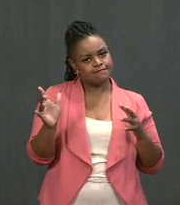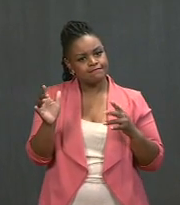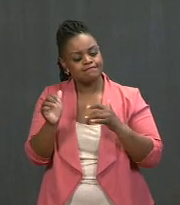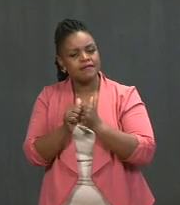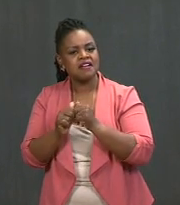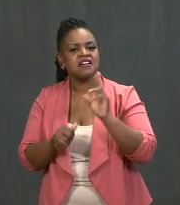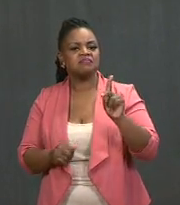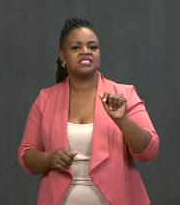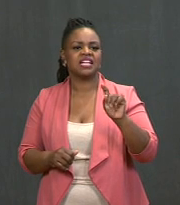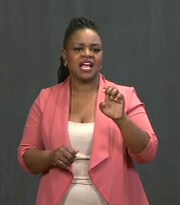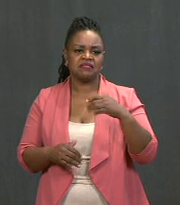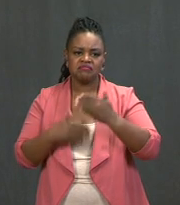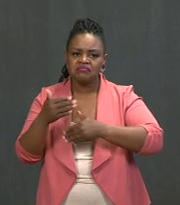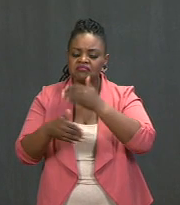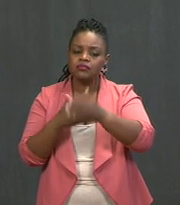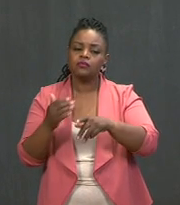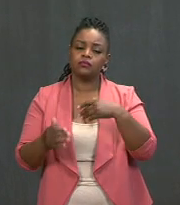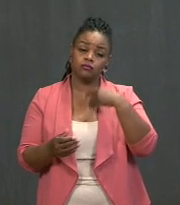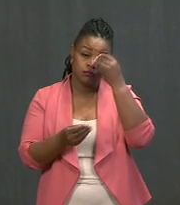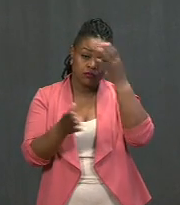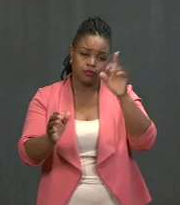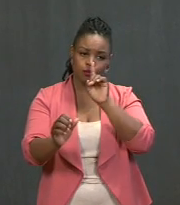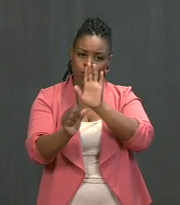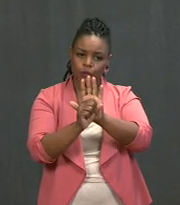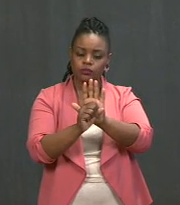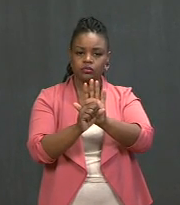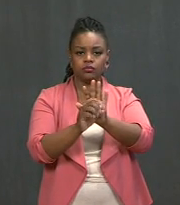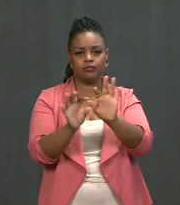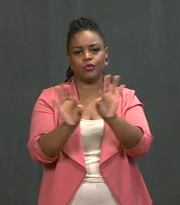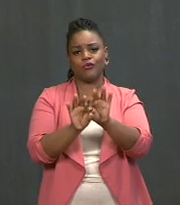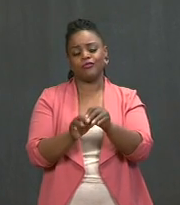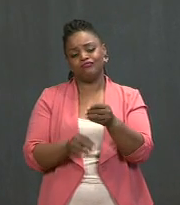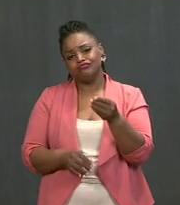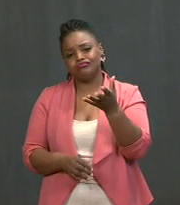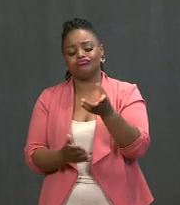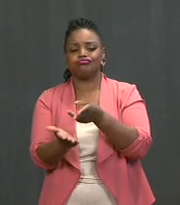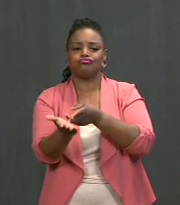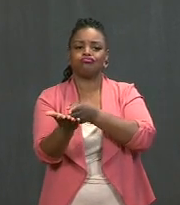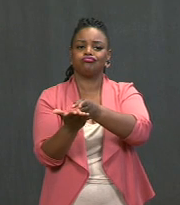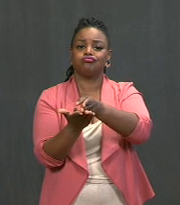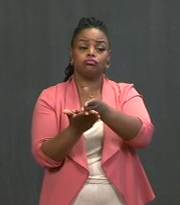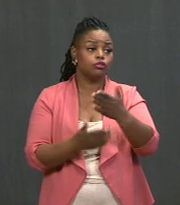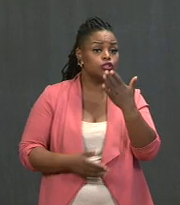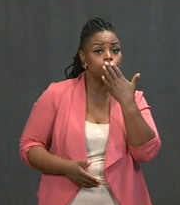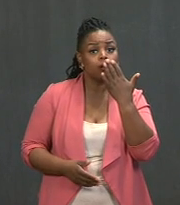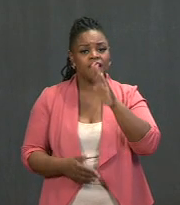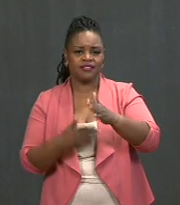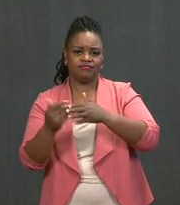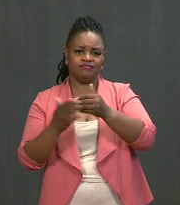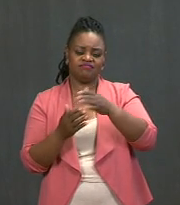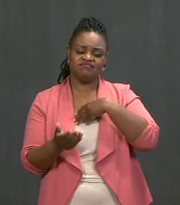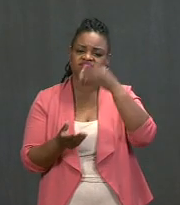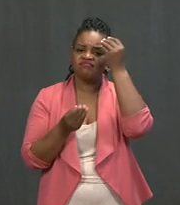that I'd always give you the straight scoop, straight from the shoulder -- the good and the bad. Well, here's the truth: The good news